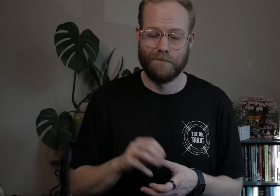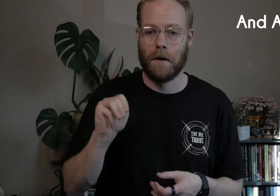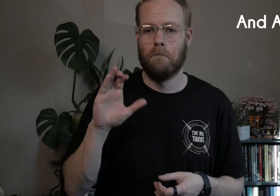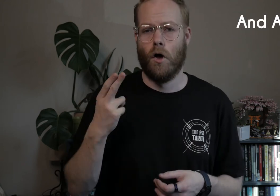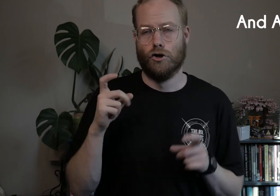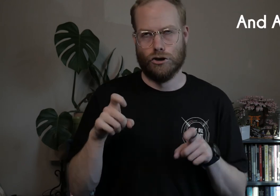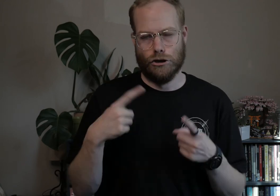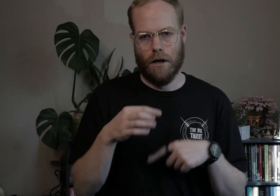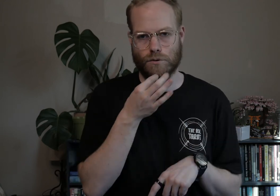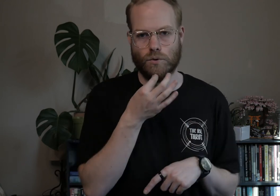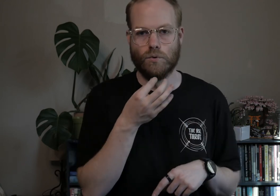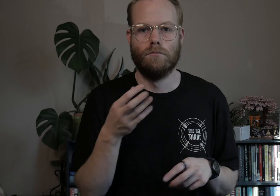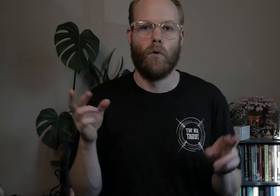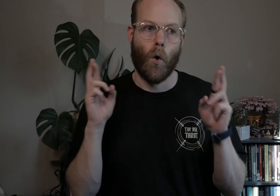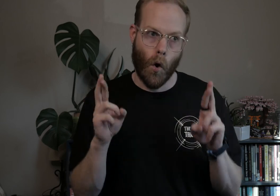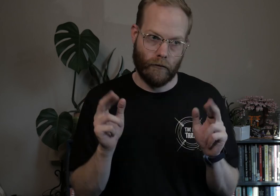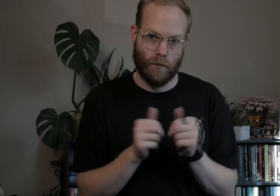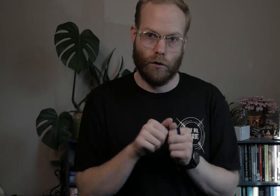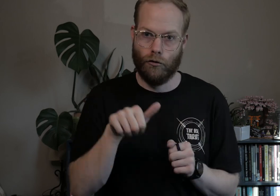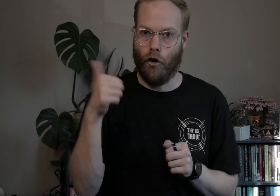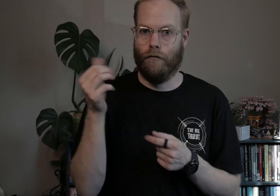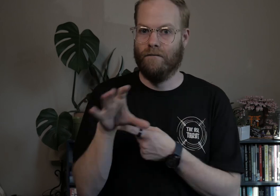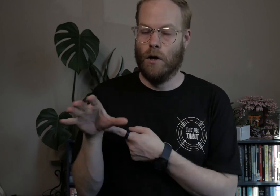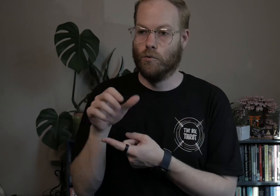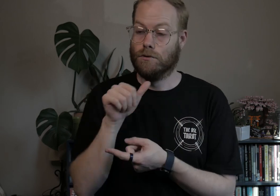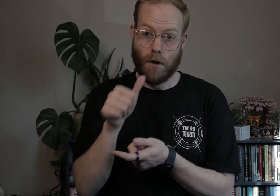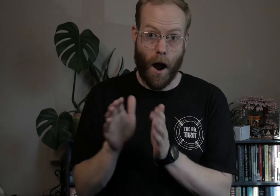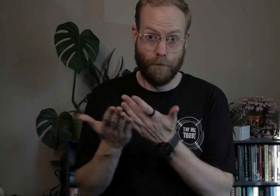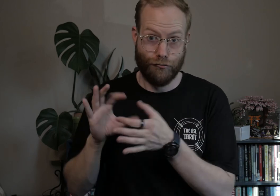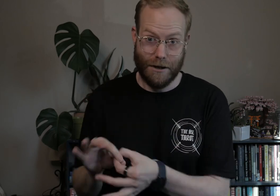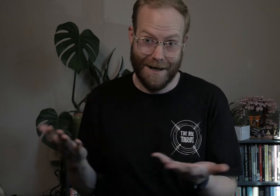March (and April) should be coming very soon, hopefully along with other videos not book-related!